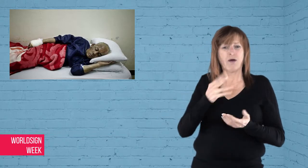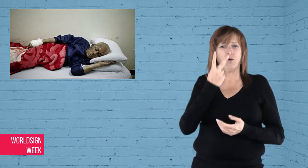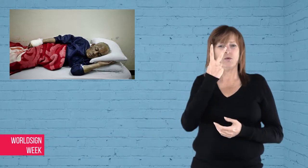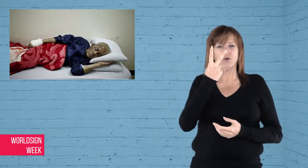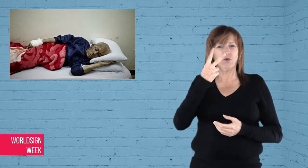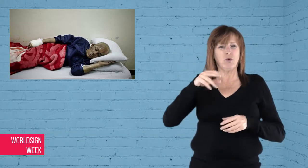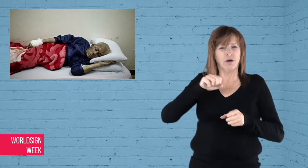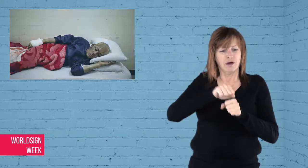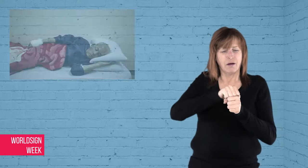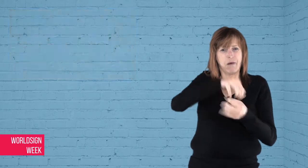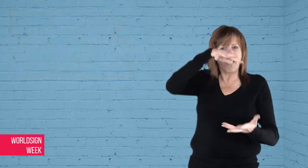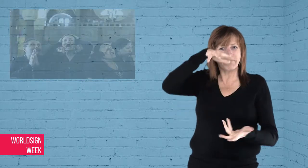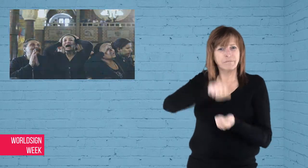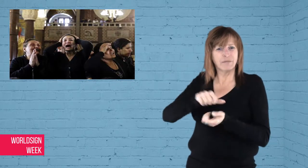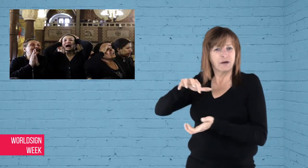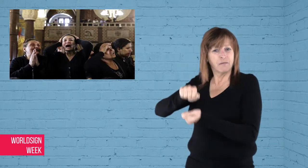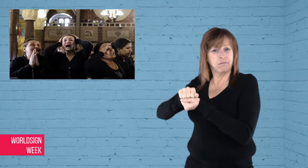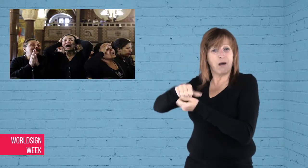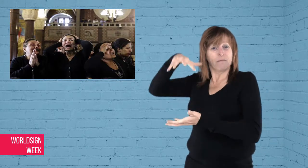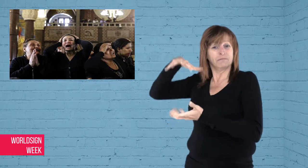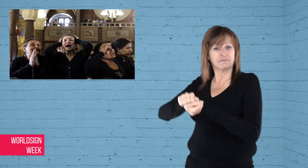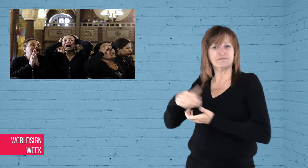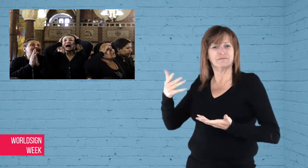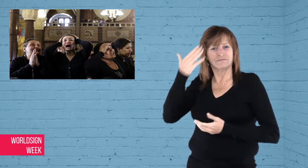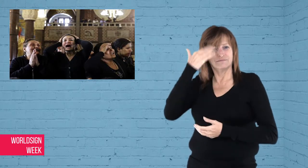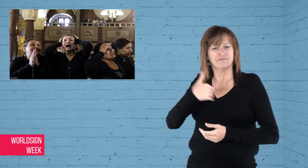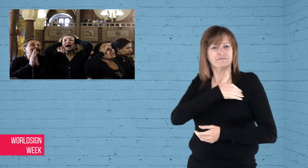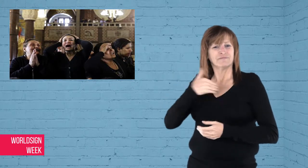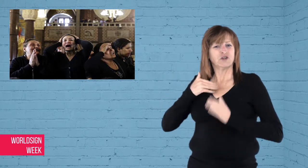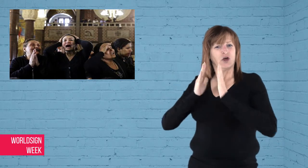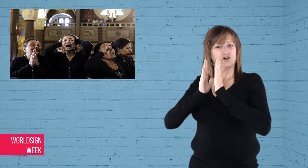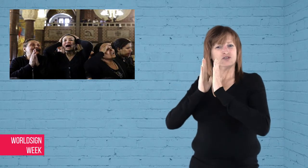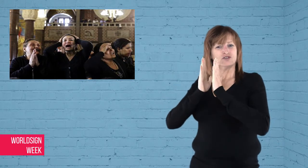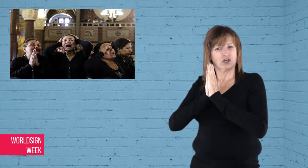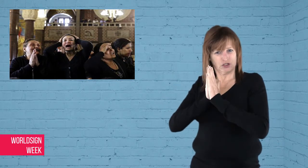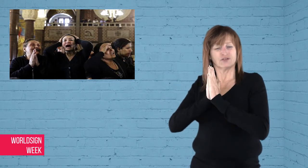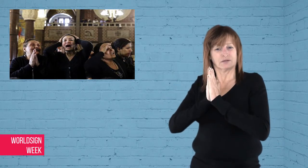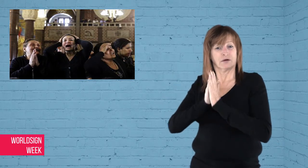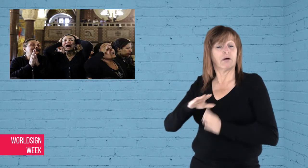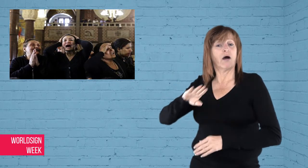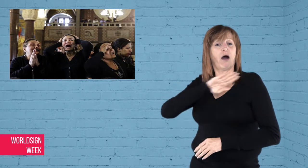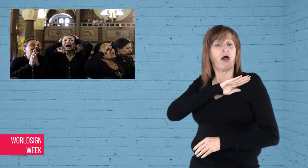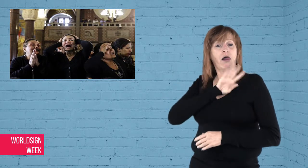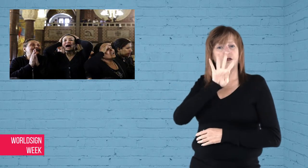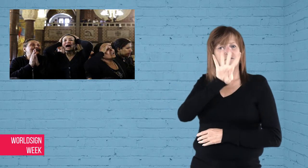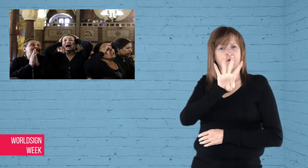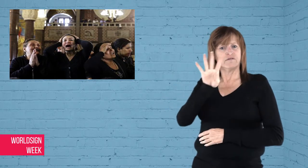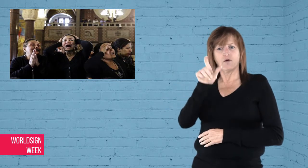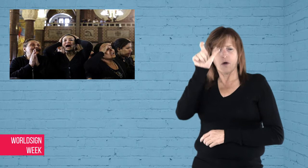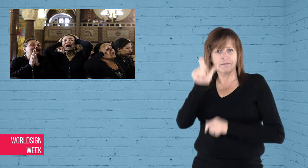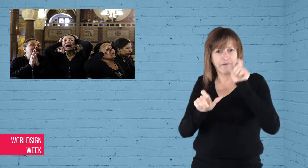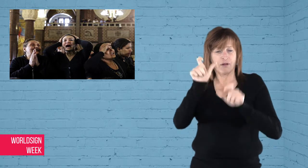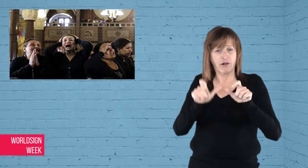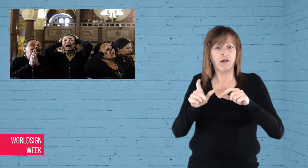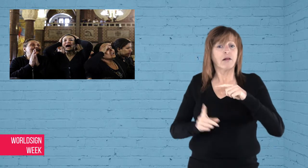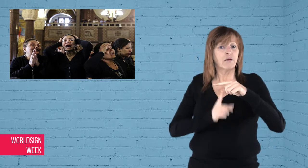bombs exploded at christian churches killing at least 44 people and injuring